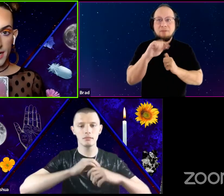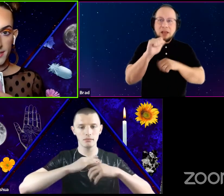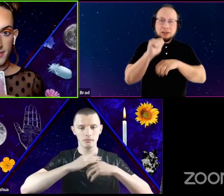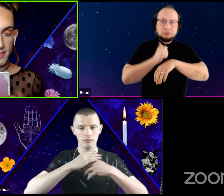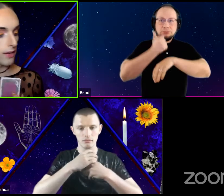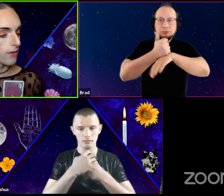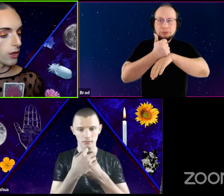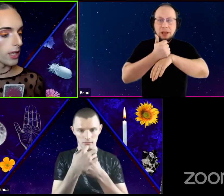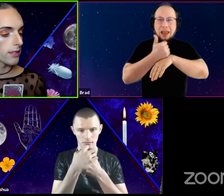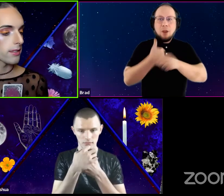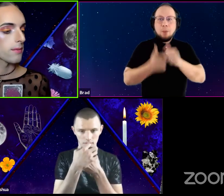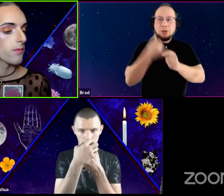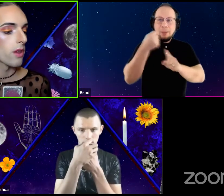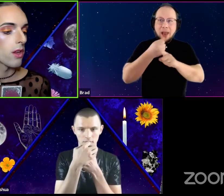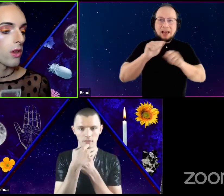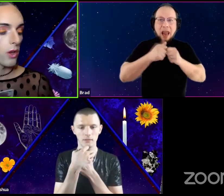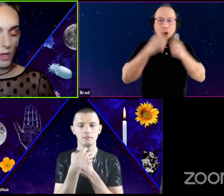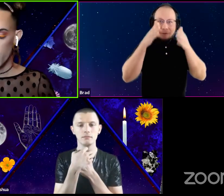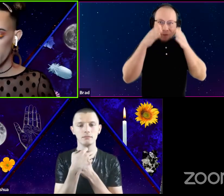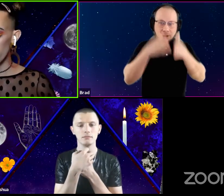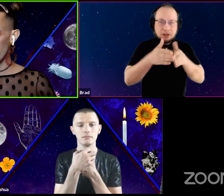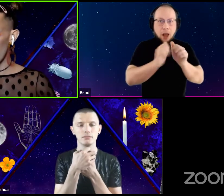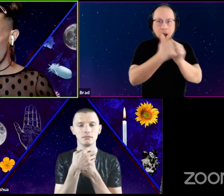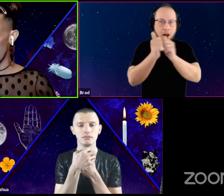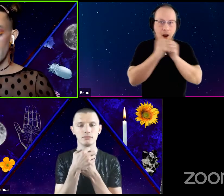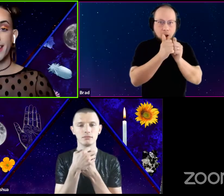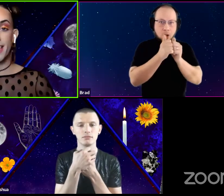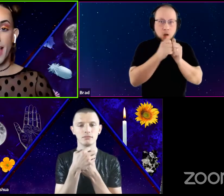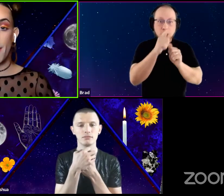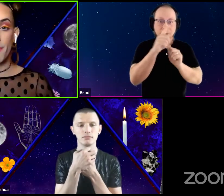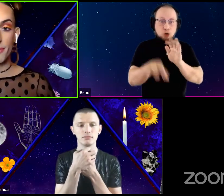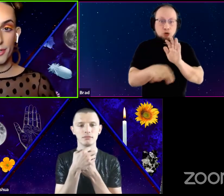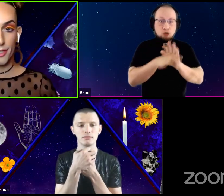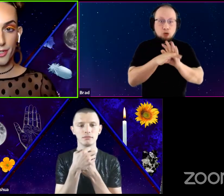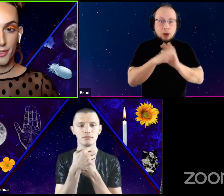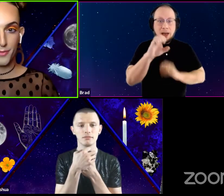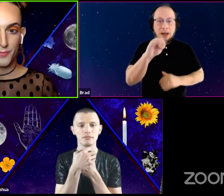how to focus, you've drawn the emperor.